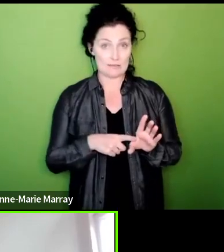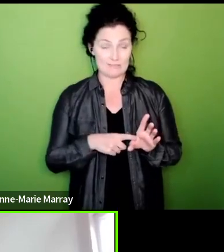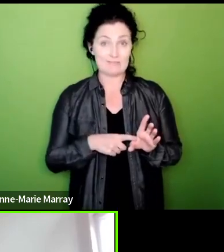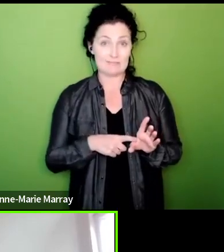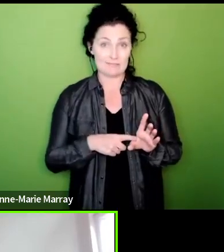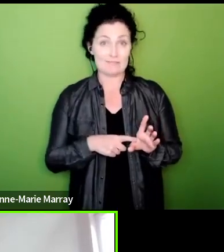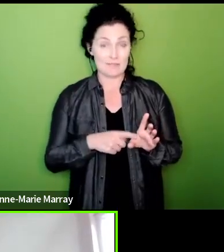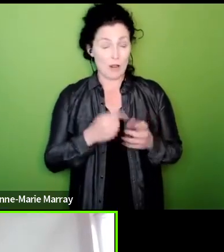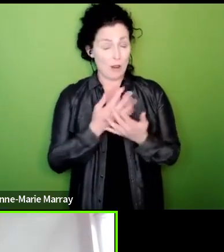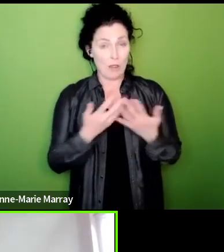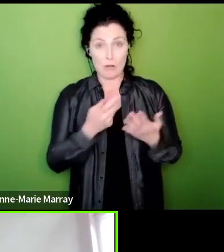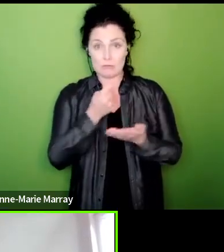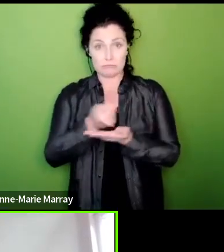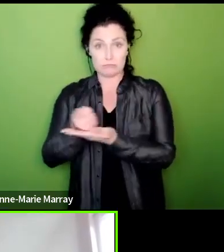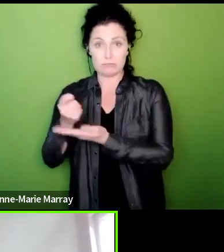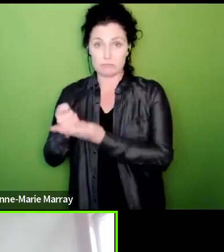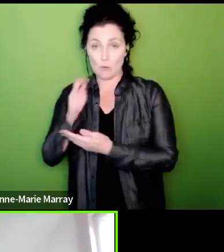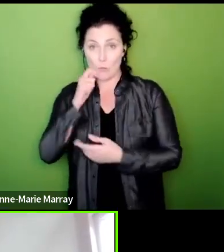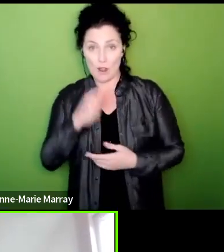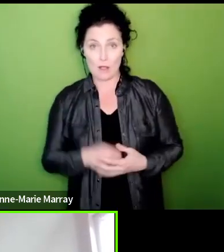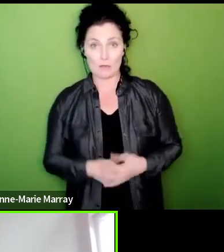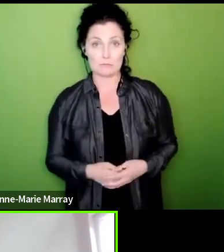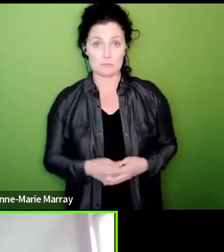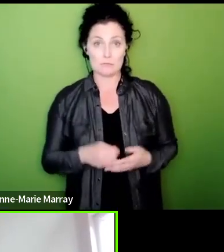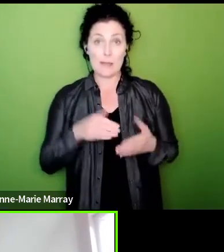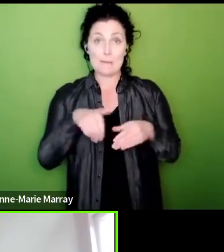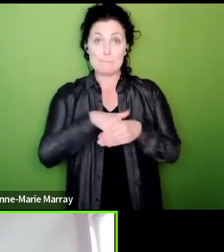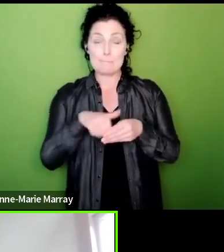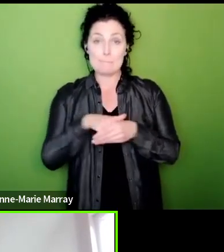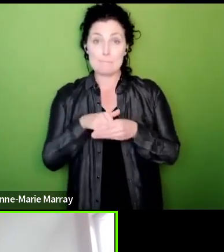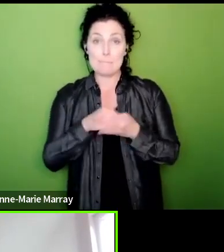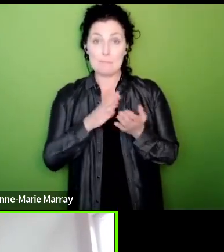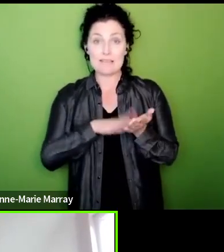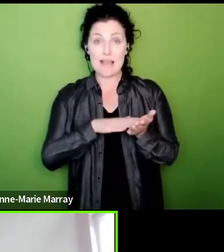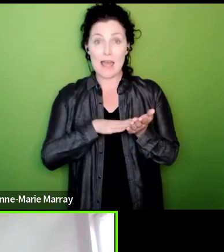members in HMRC are overpaying for their pensions and need the redundancy terms as much as everyone